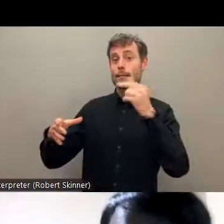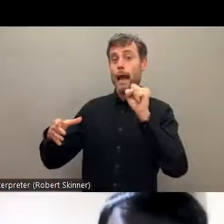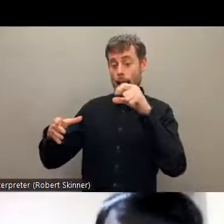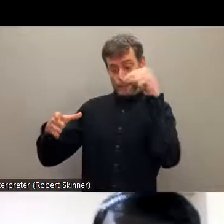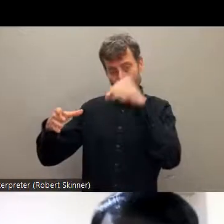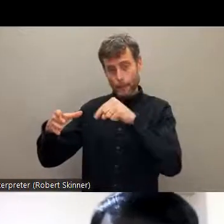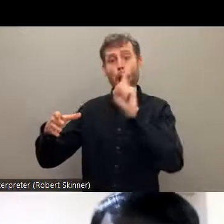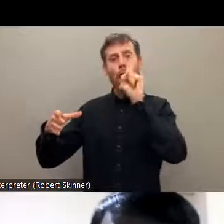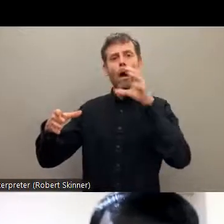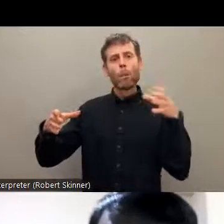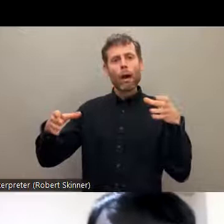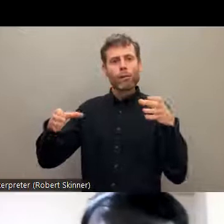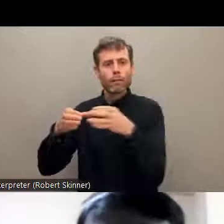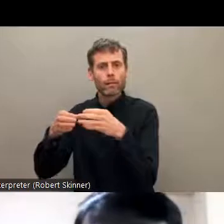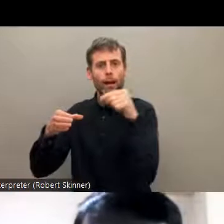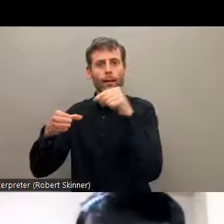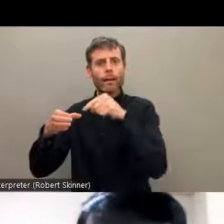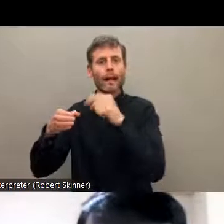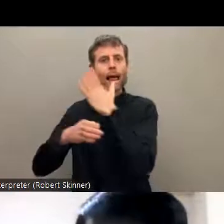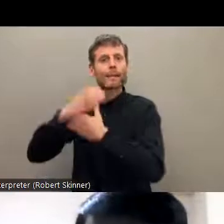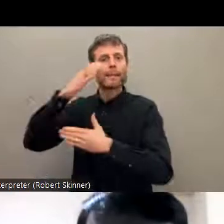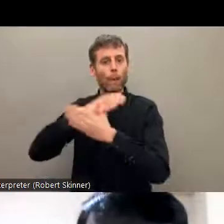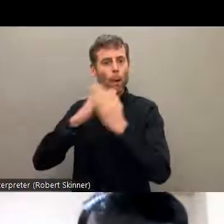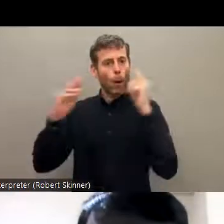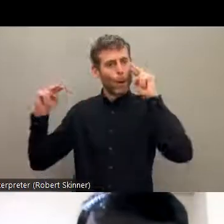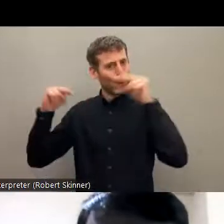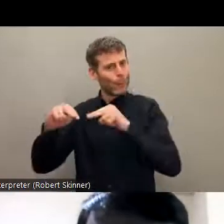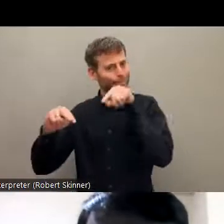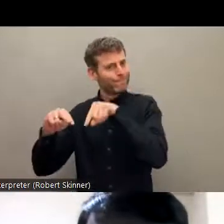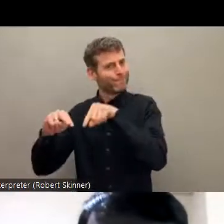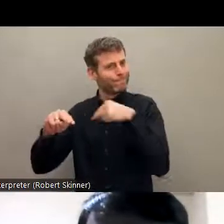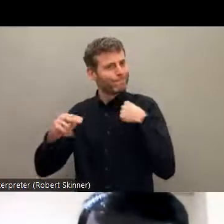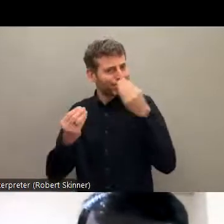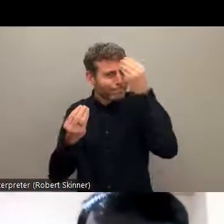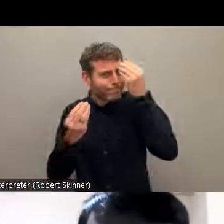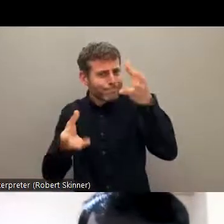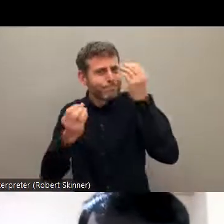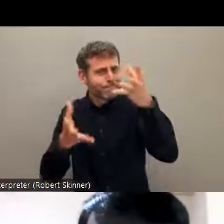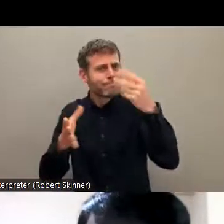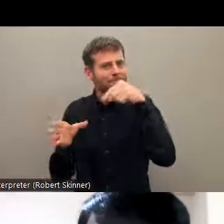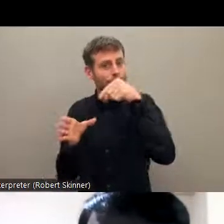from Dalit communities who are one of the, you know, biggest